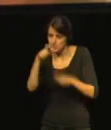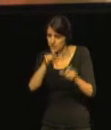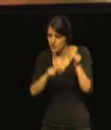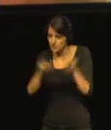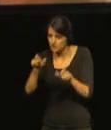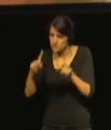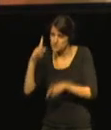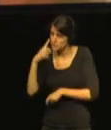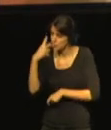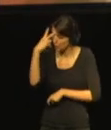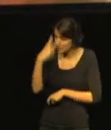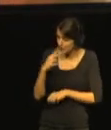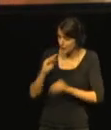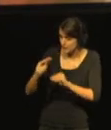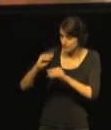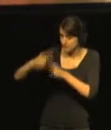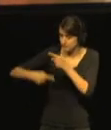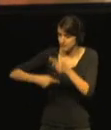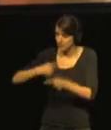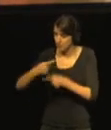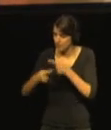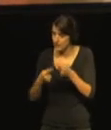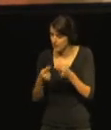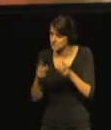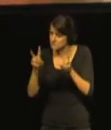and whether we were getting it right for them.